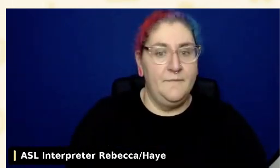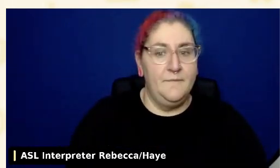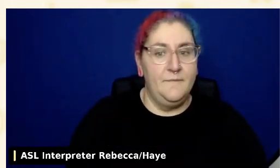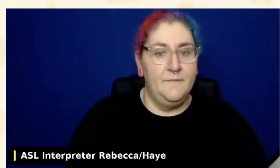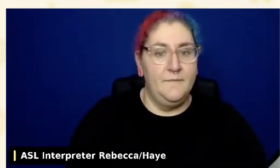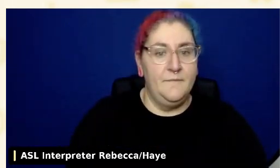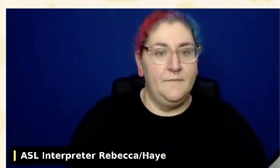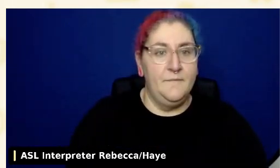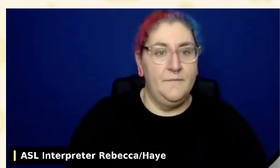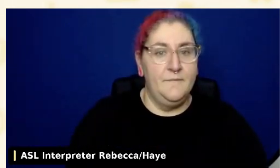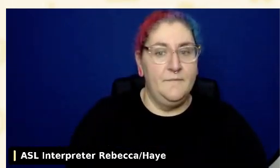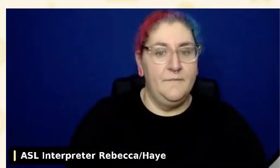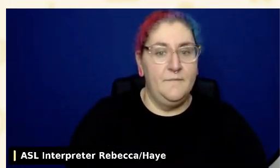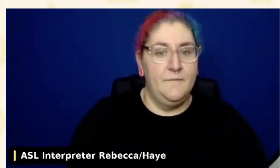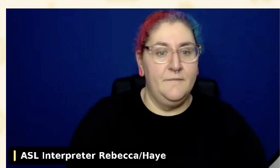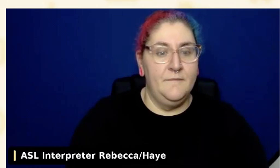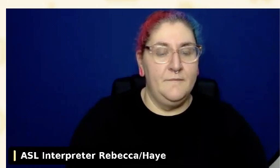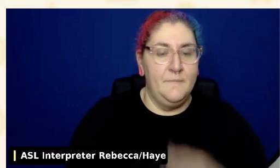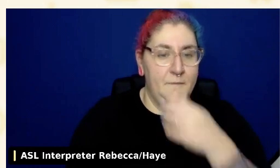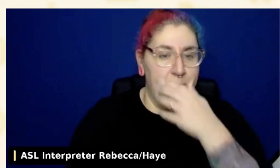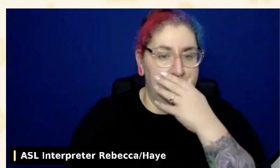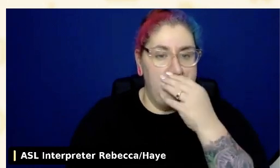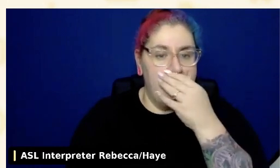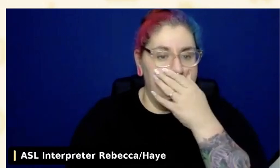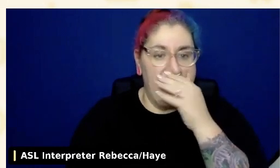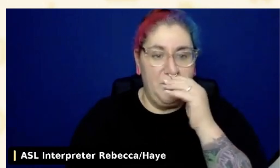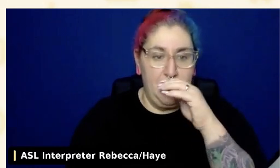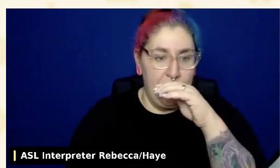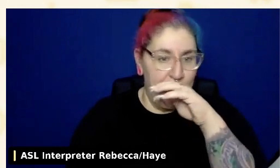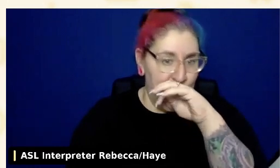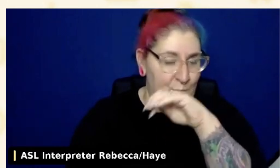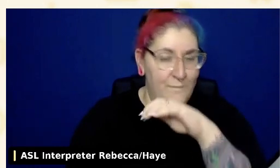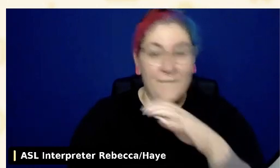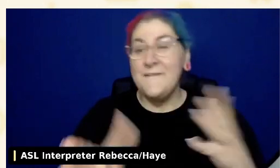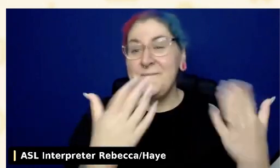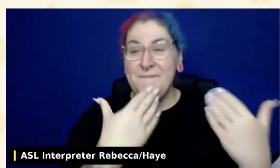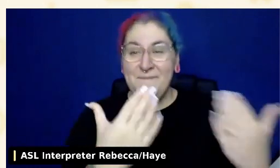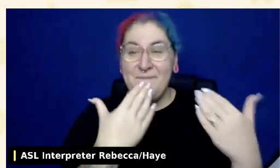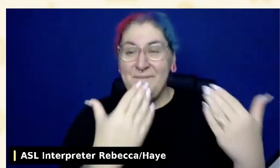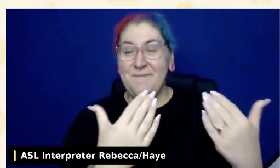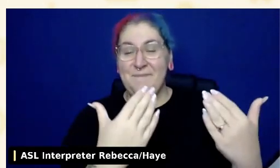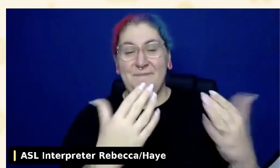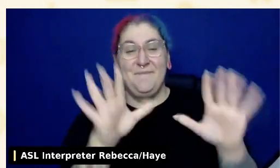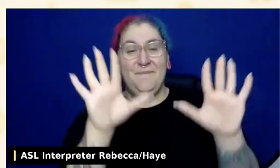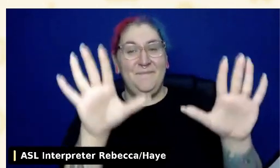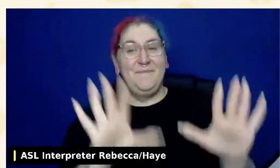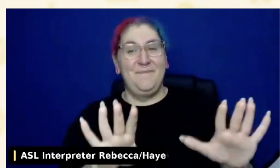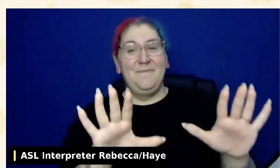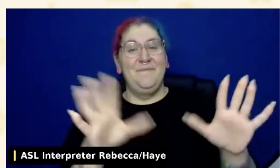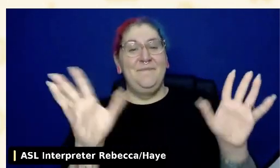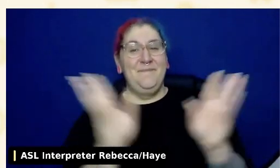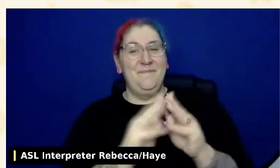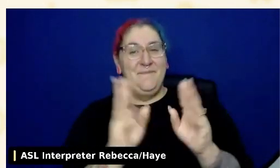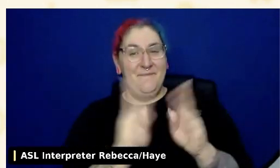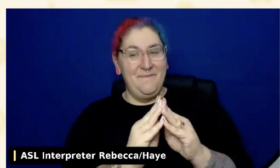OK, thank you. So we'll be on break after this session and you can see the updates